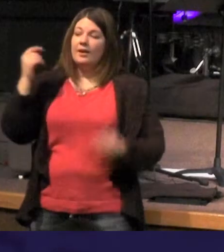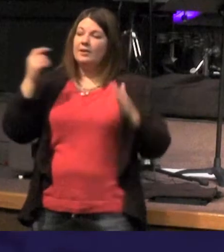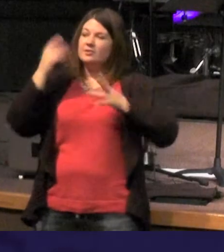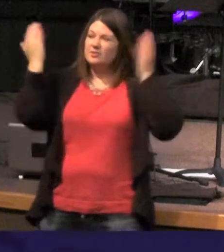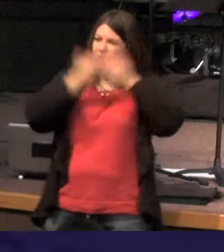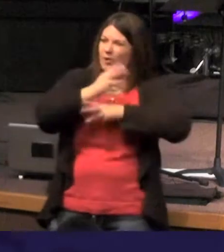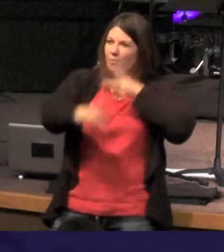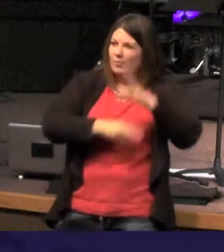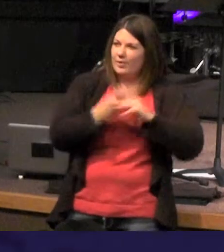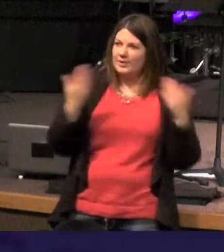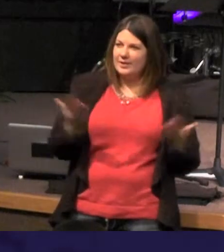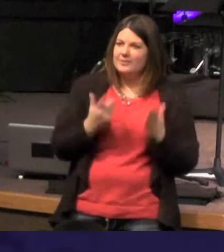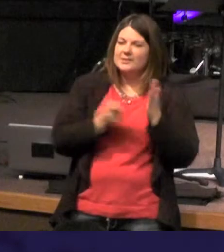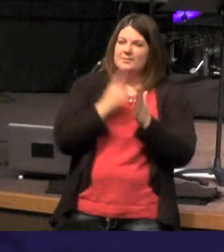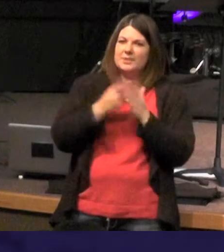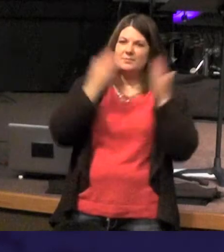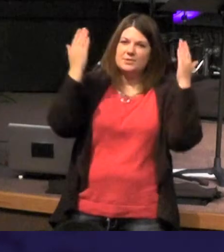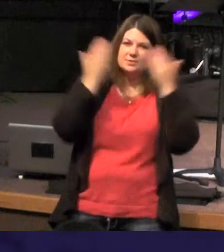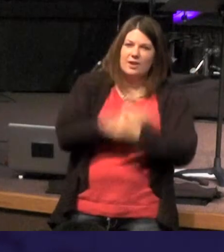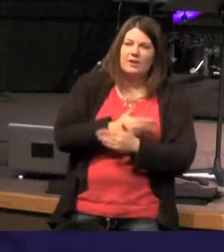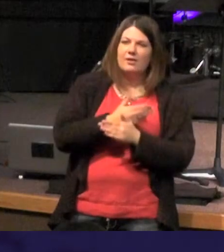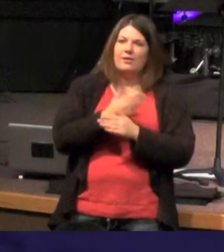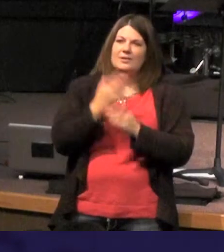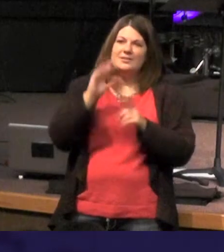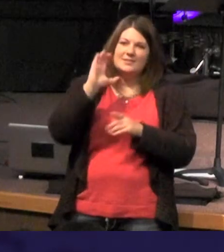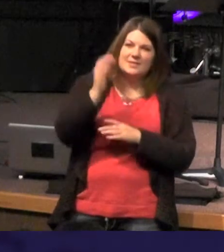although sometimes it seems like darkness as conquering - although sometimes we think